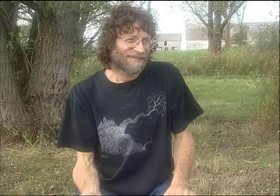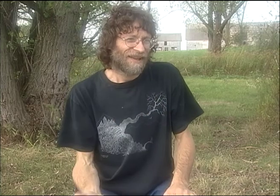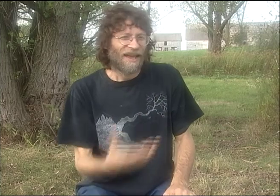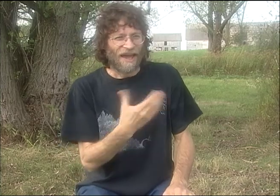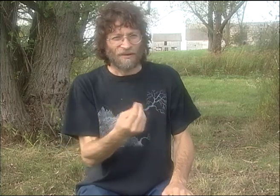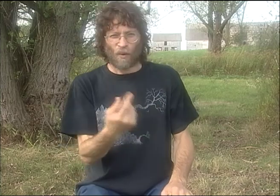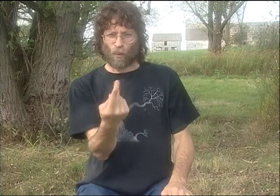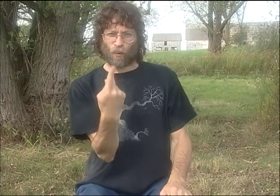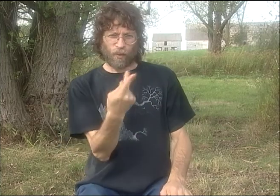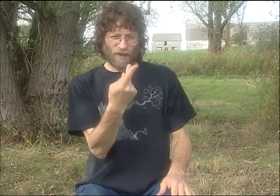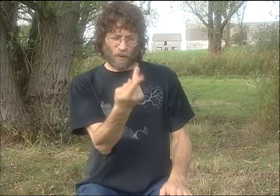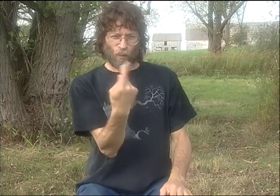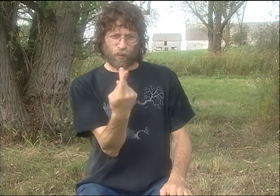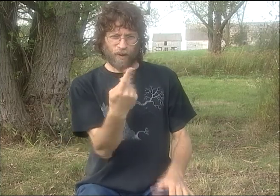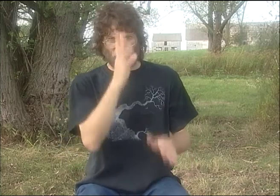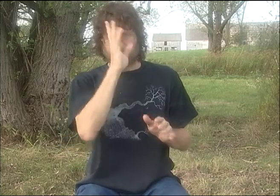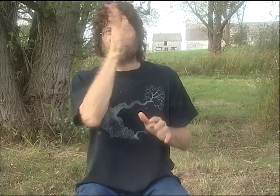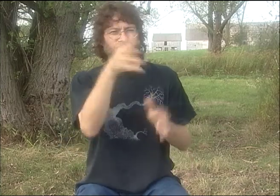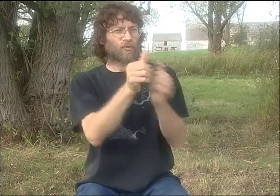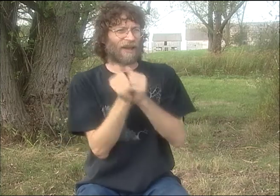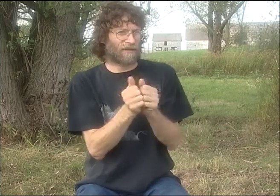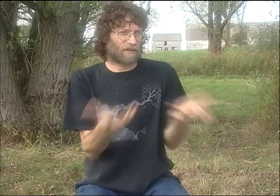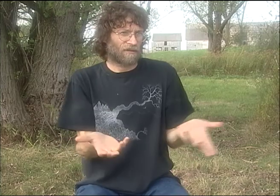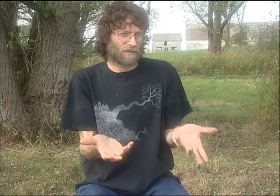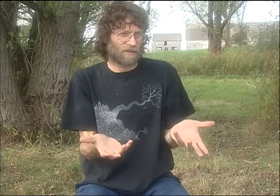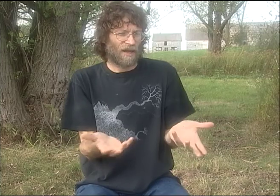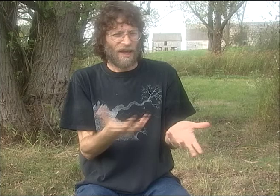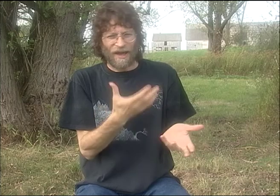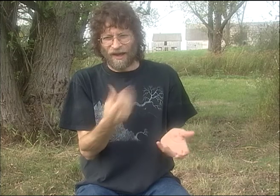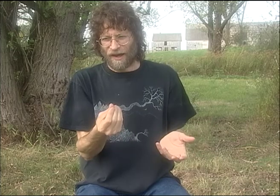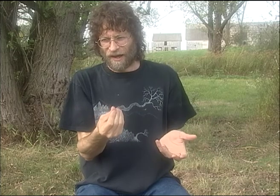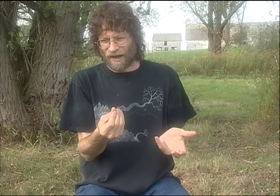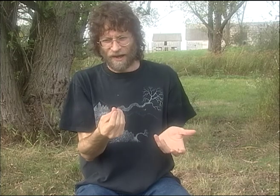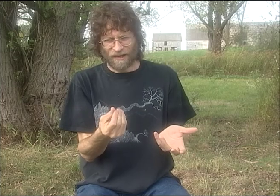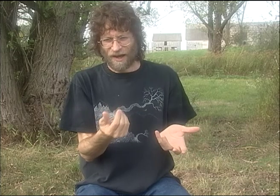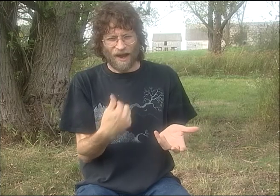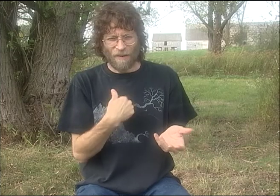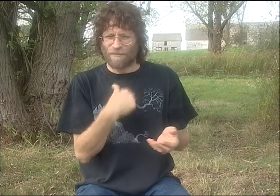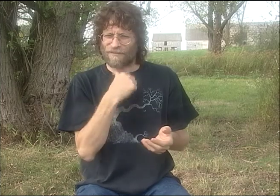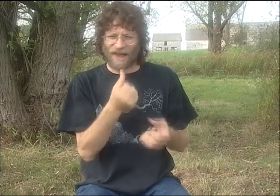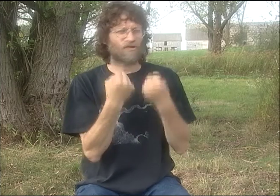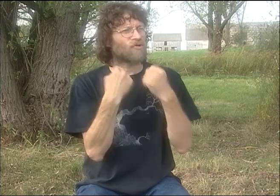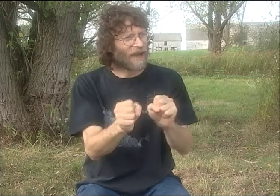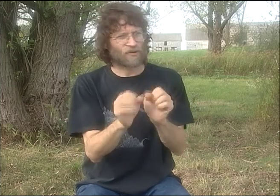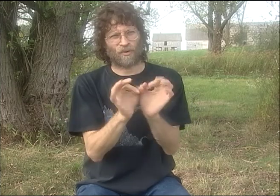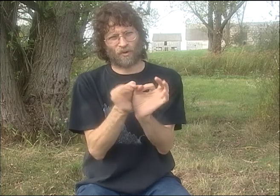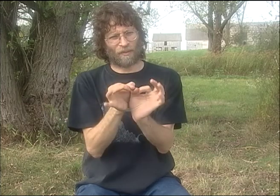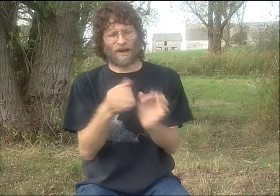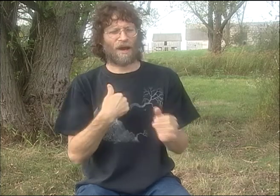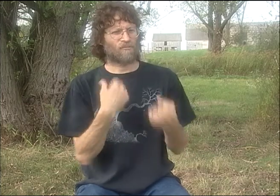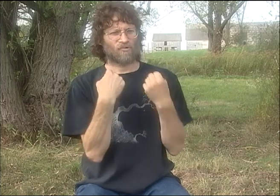YOU KNOW, I'M REALLY GREAT AS A VOCAL INTERPRETER FOR PETER COOK, AND WE CREATE THESE PIECES TOGETHER.